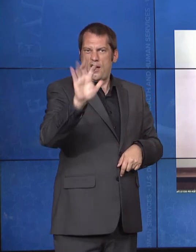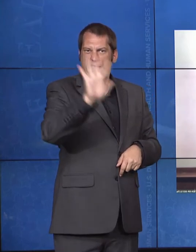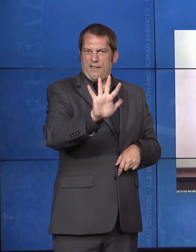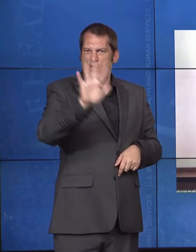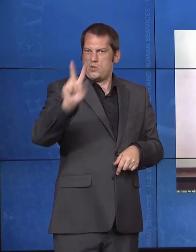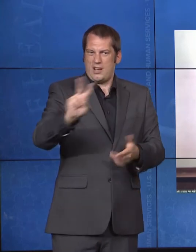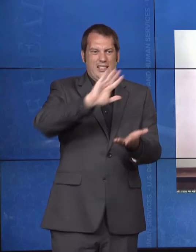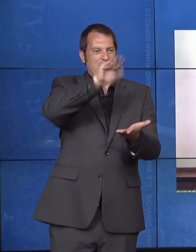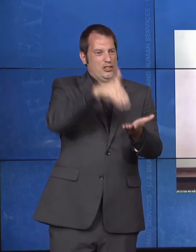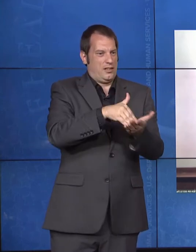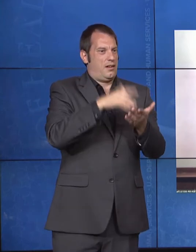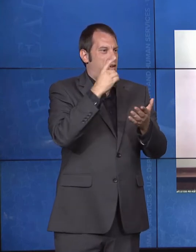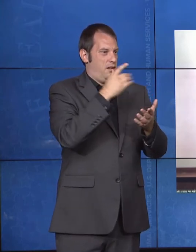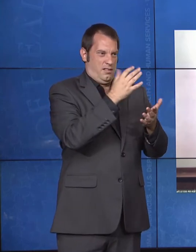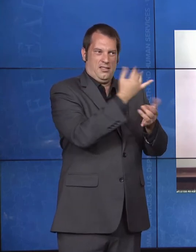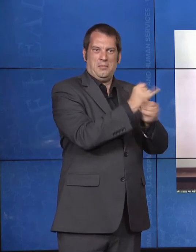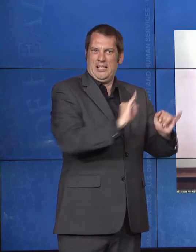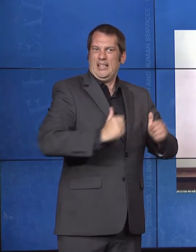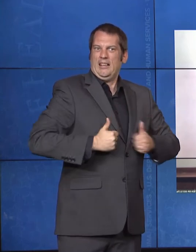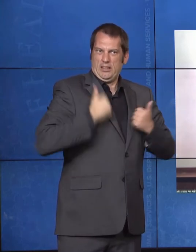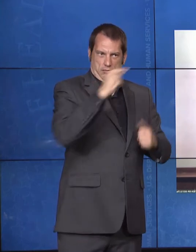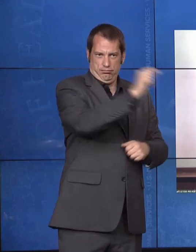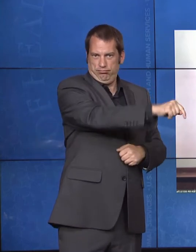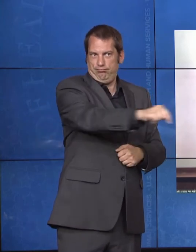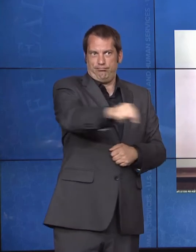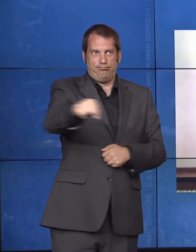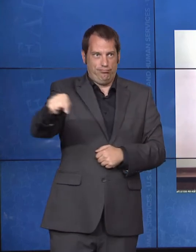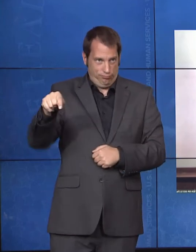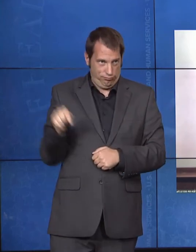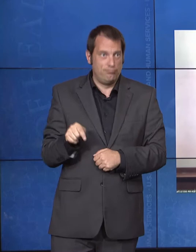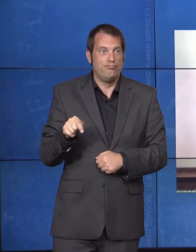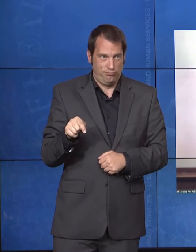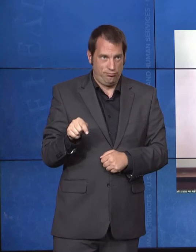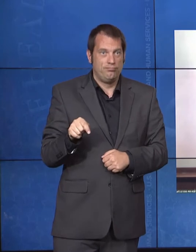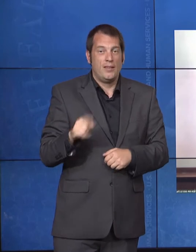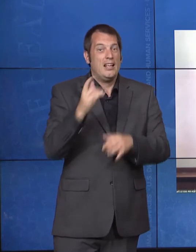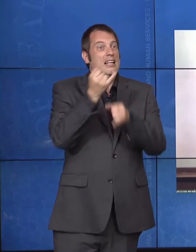operated by people with disabilities, were able to address some of the most critical